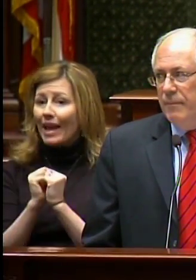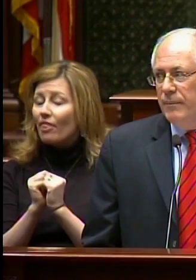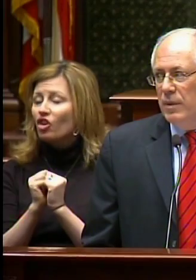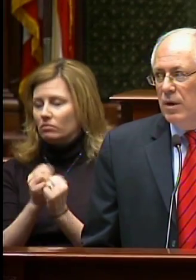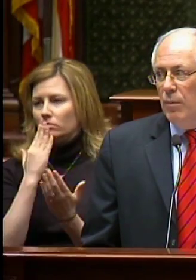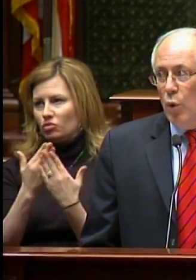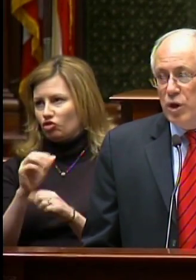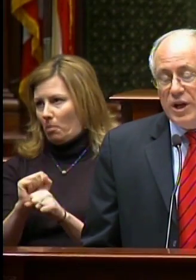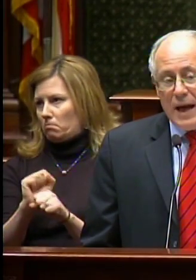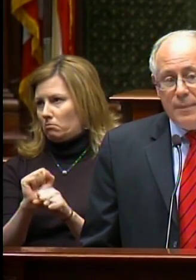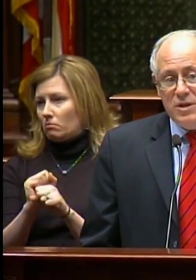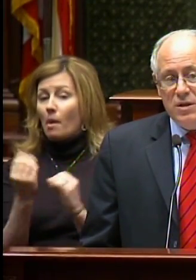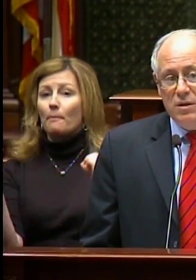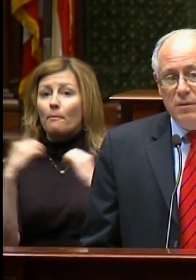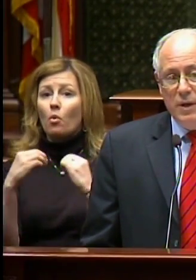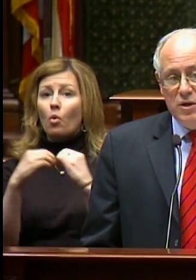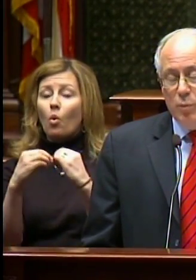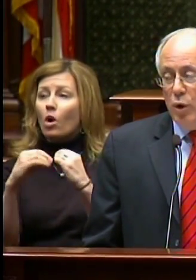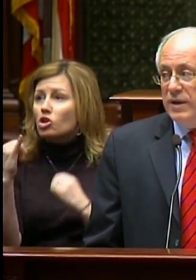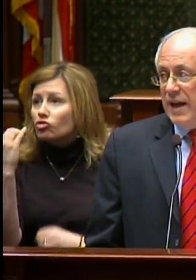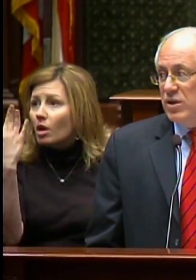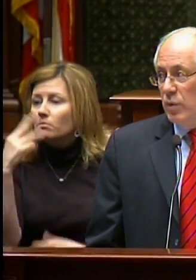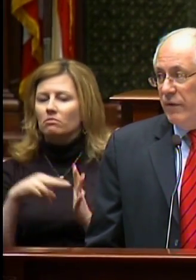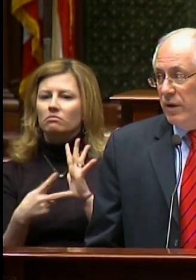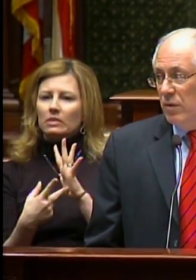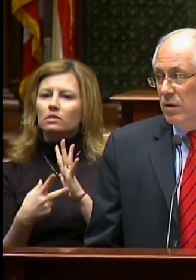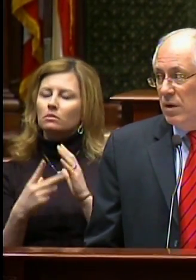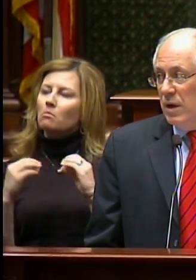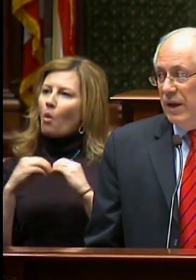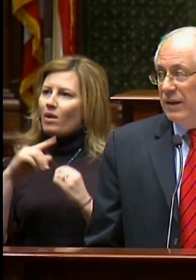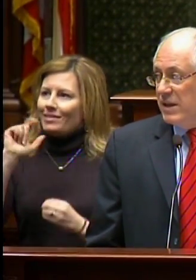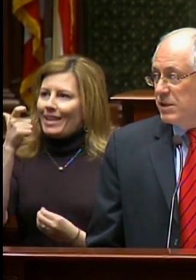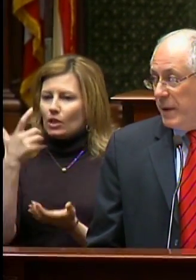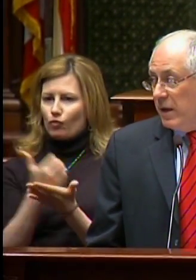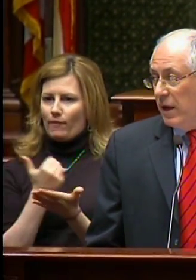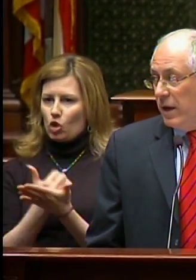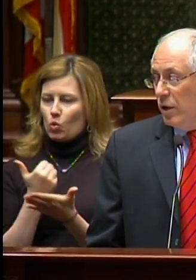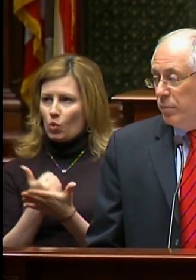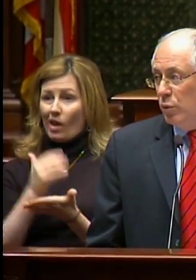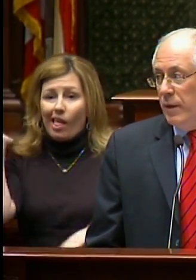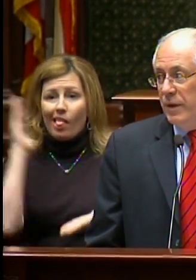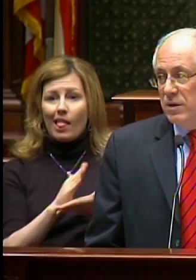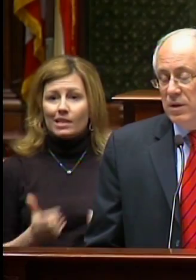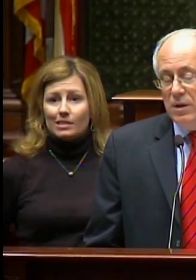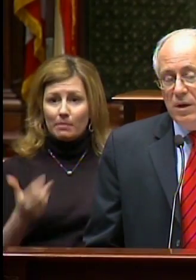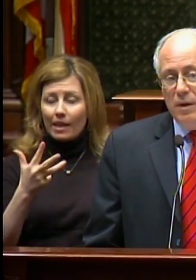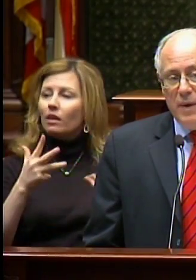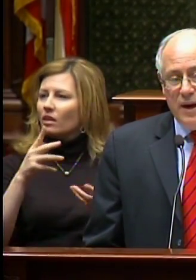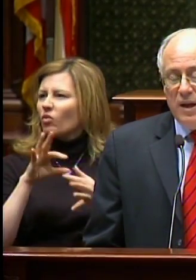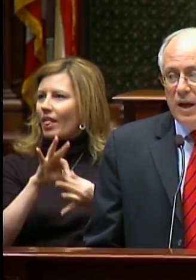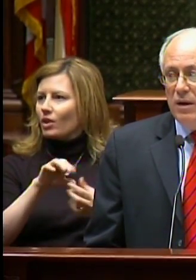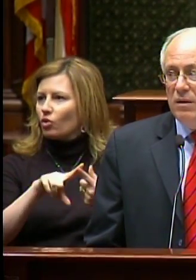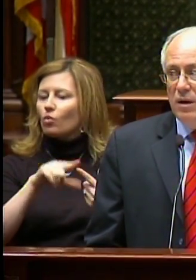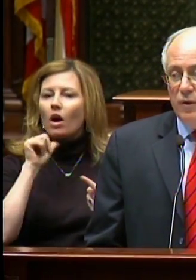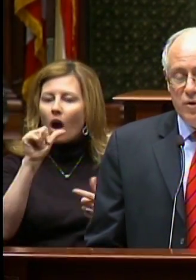More jobs mean more tax revenues -- and less spending on unemployment, Medicaid and other